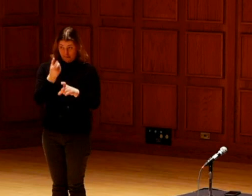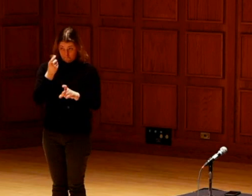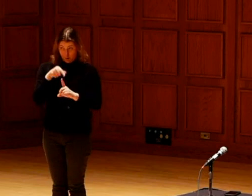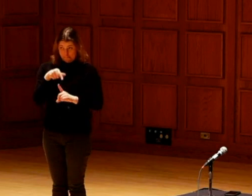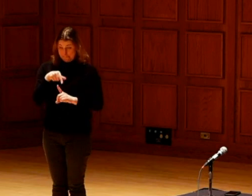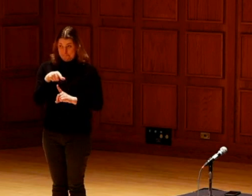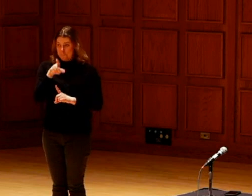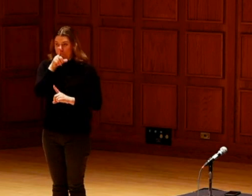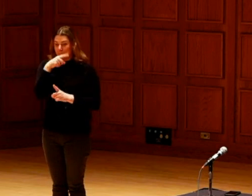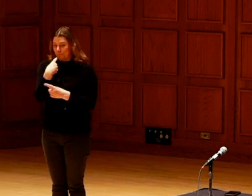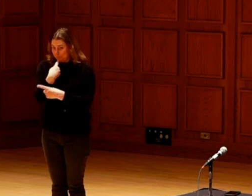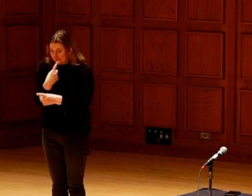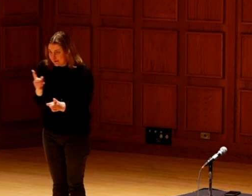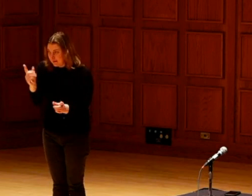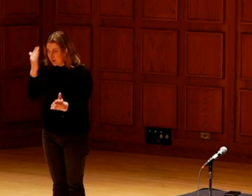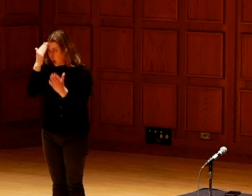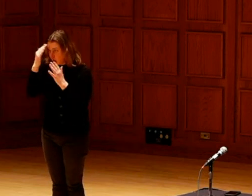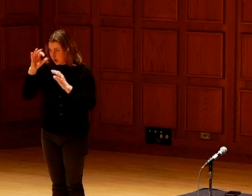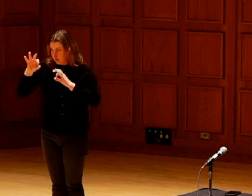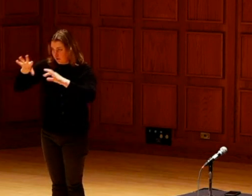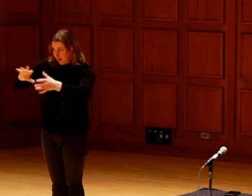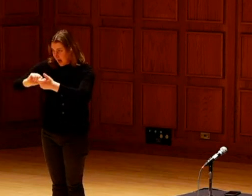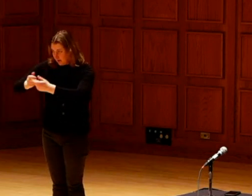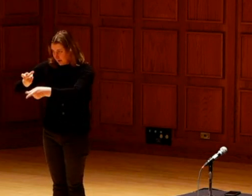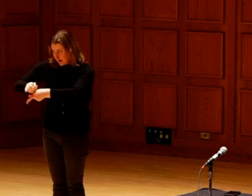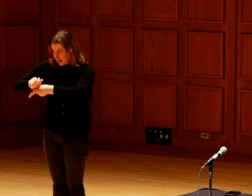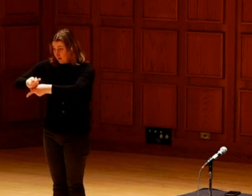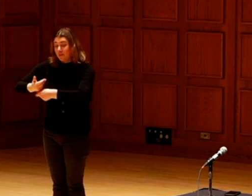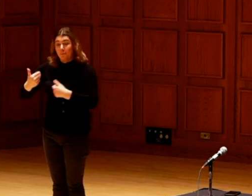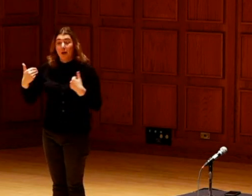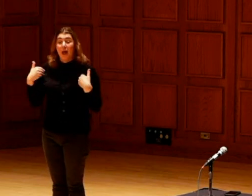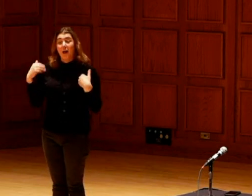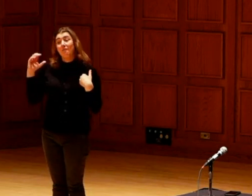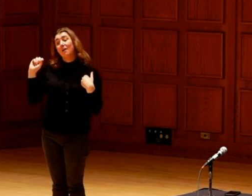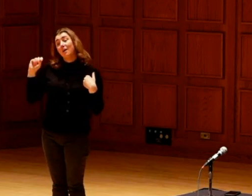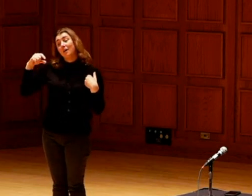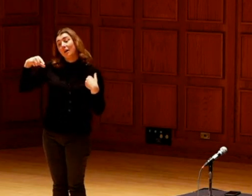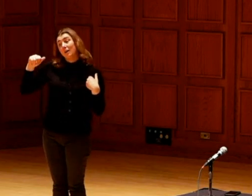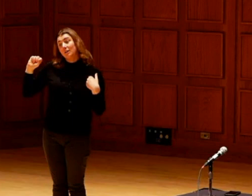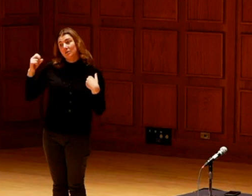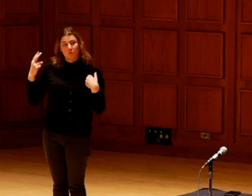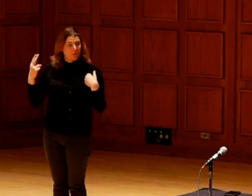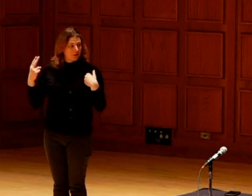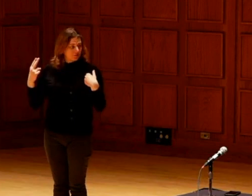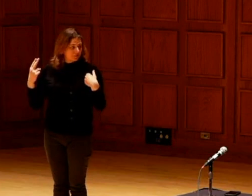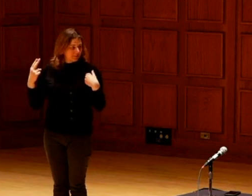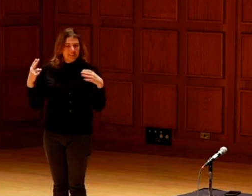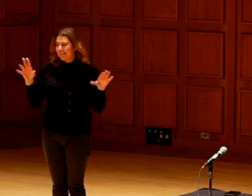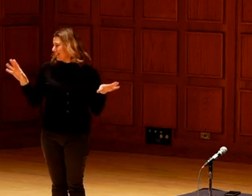the home community that took care of them. I have a squash.